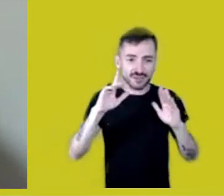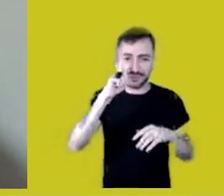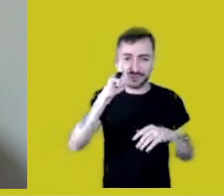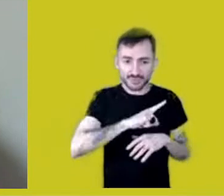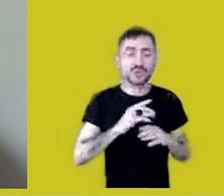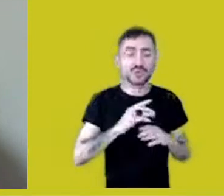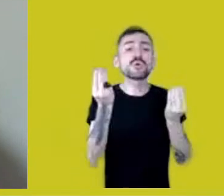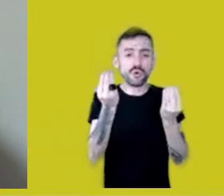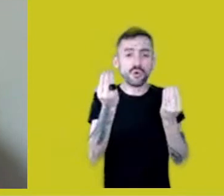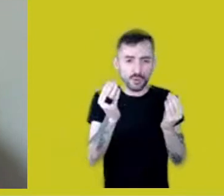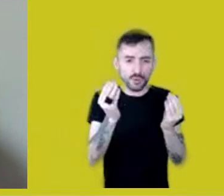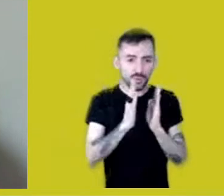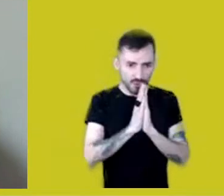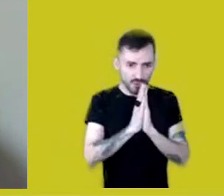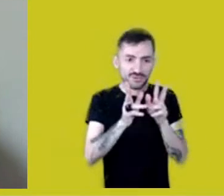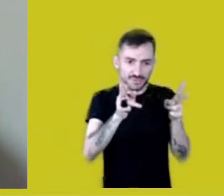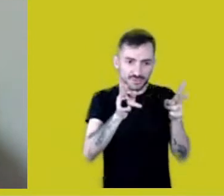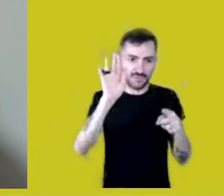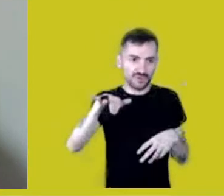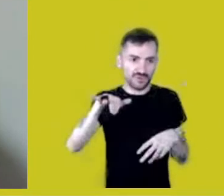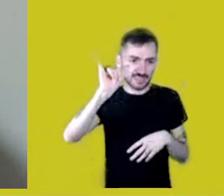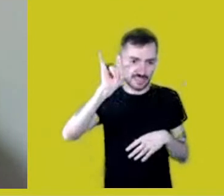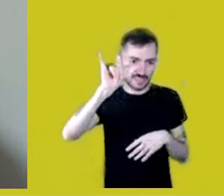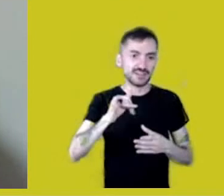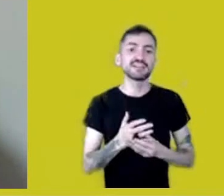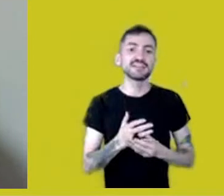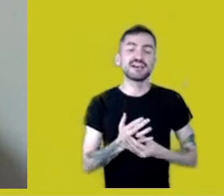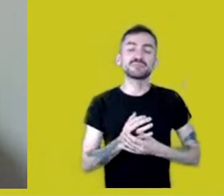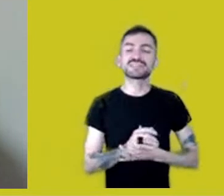so you can speak, Francy, and Márcia will be next.